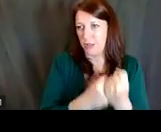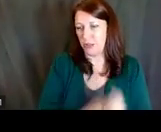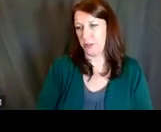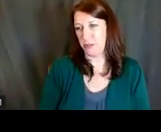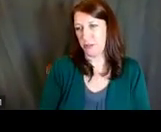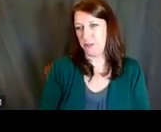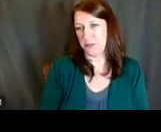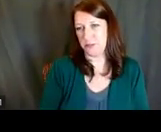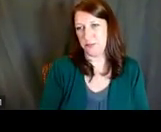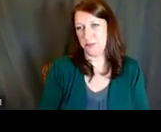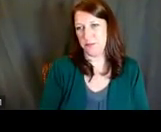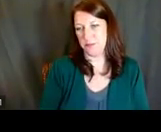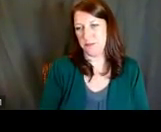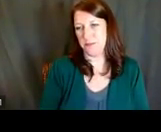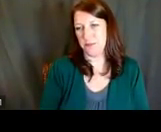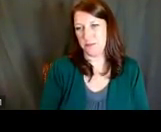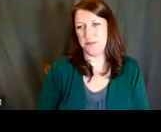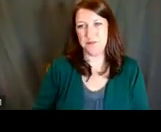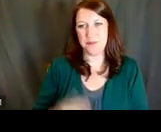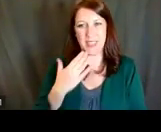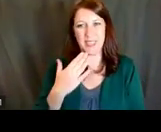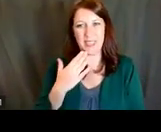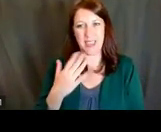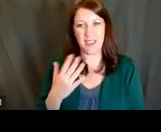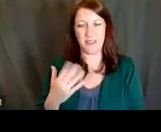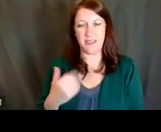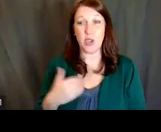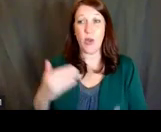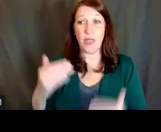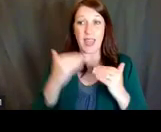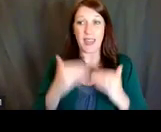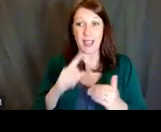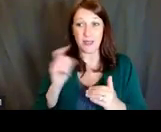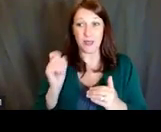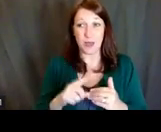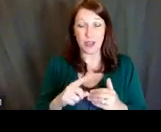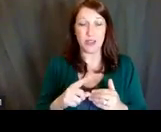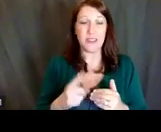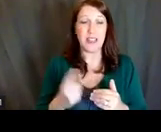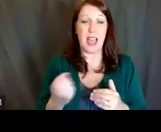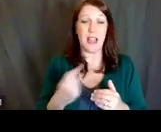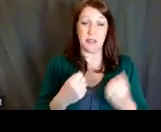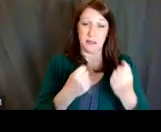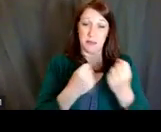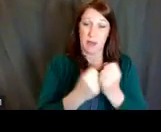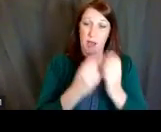Lynn Morin: Thank you. So I'll handle this next question, because it's asking, are sponsors considered a formal role,